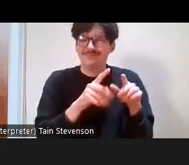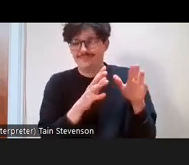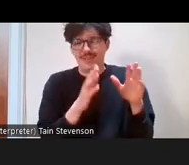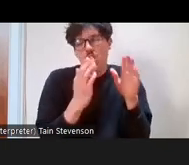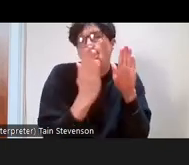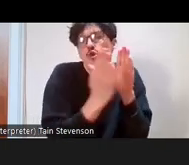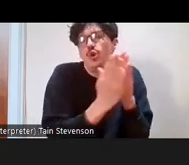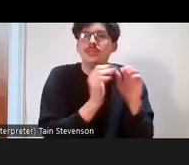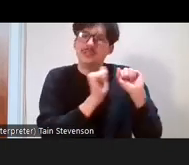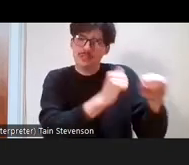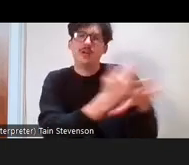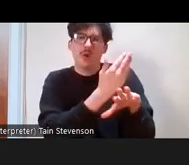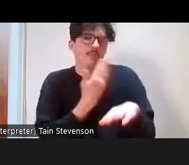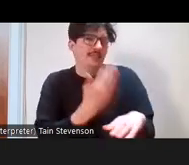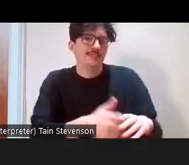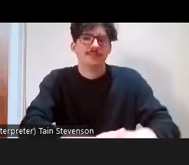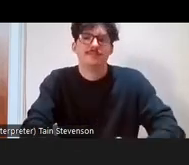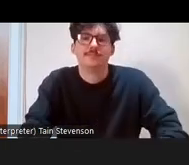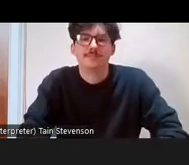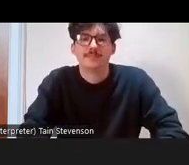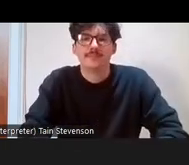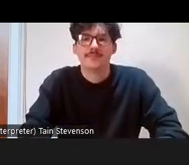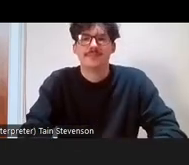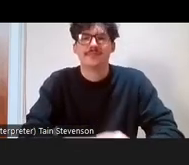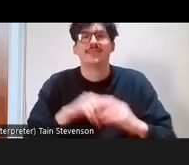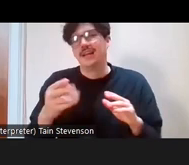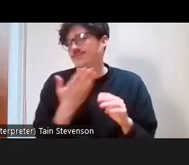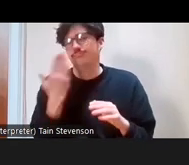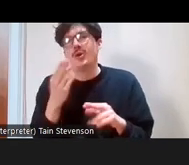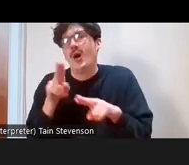selection. We're not going to be testing you on it, so no stress.